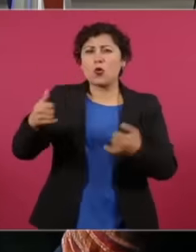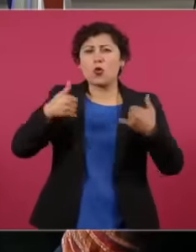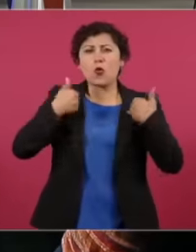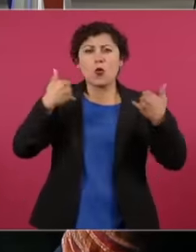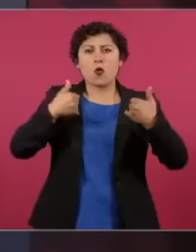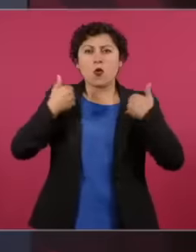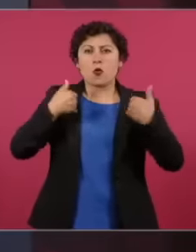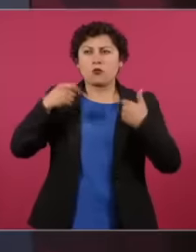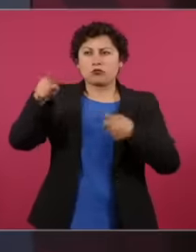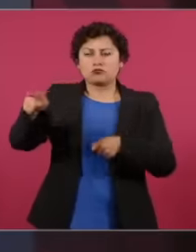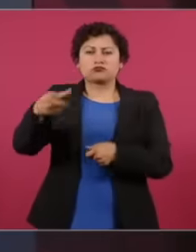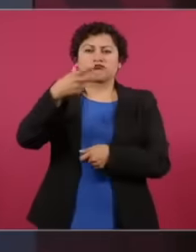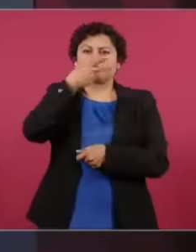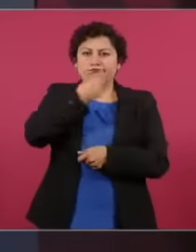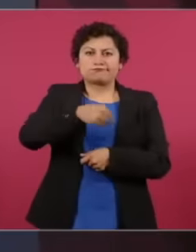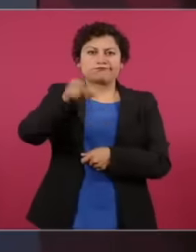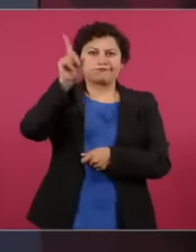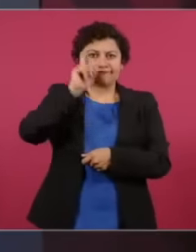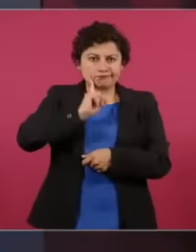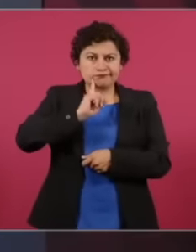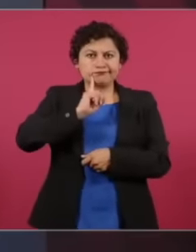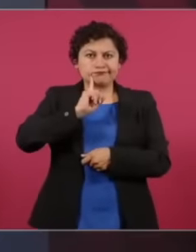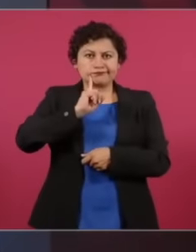are emerging